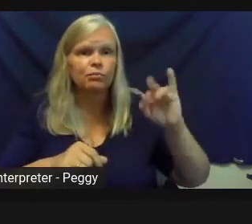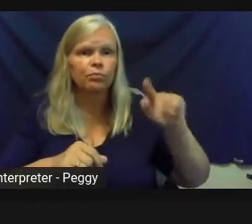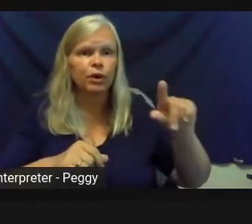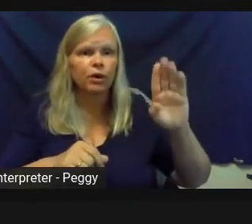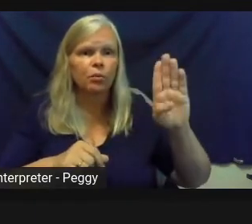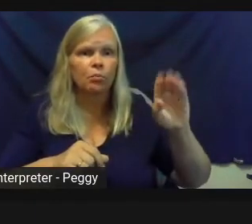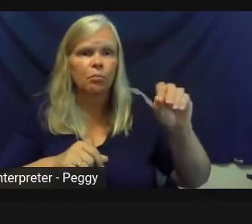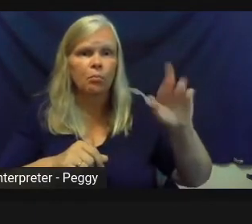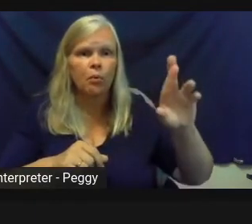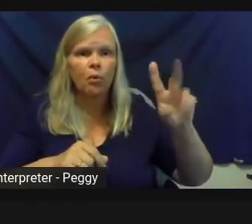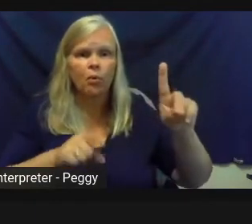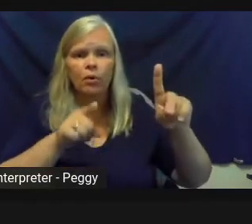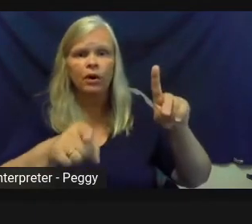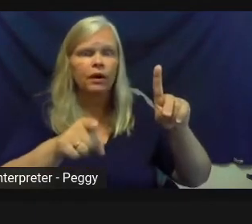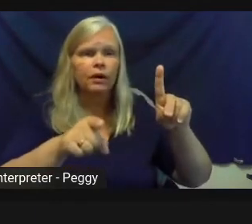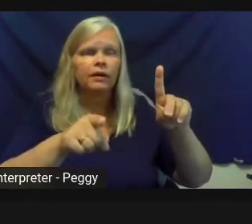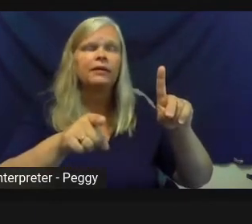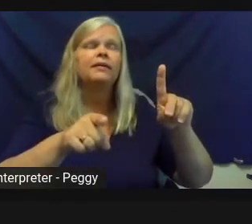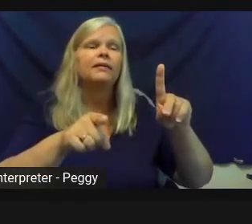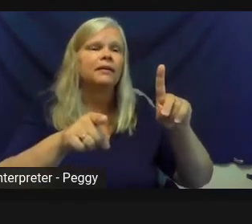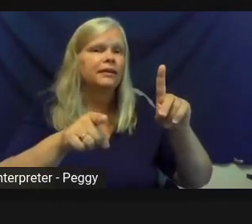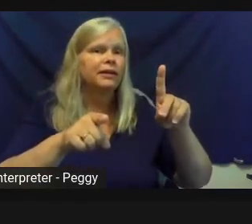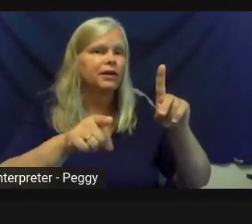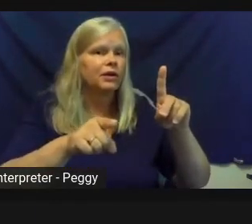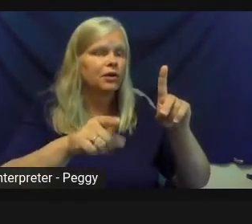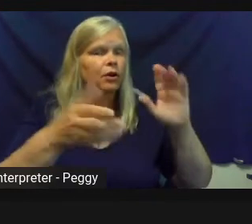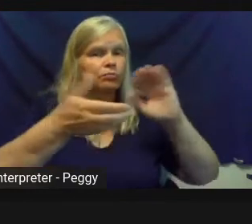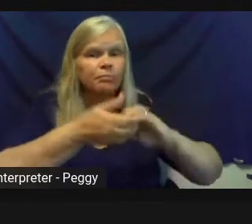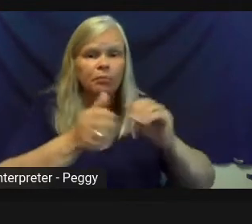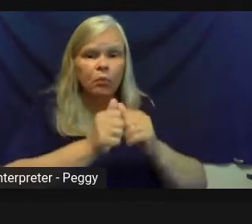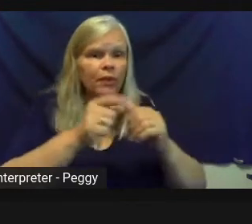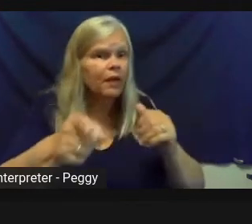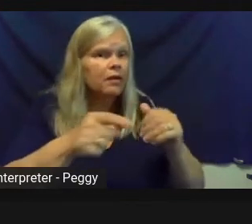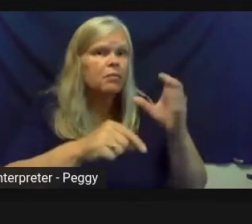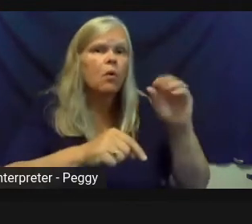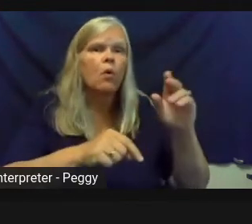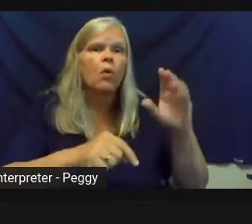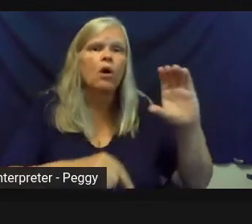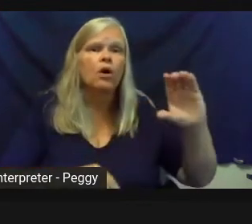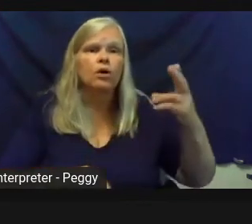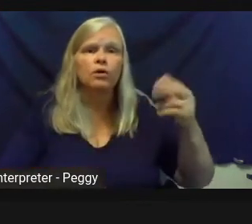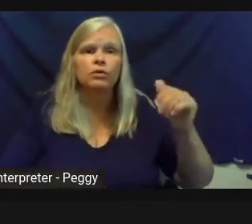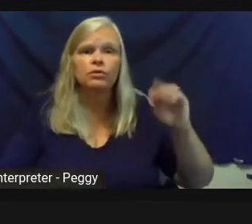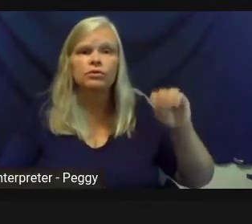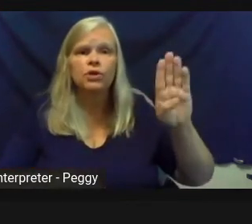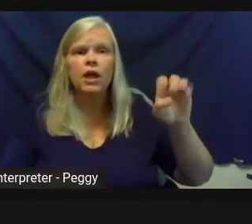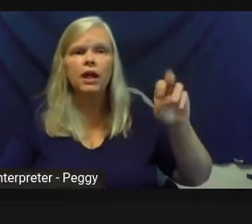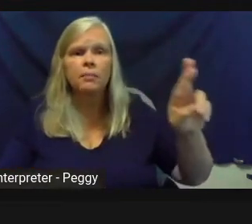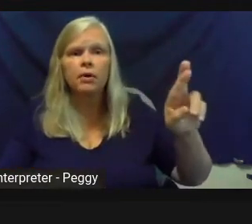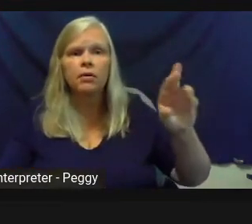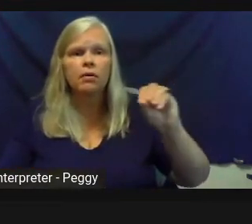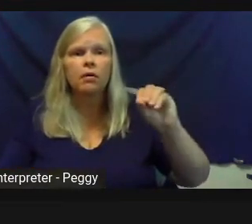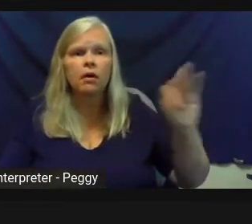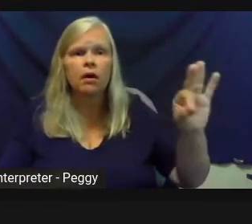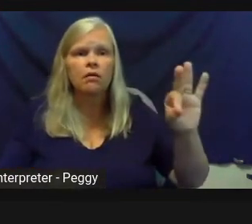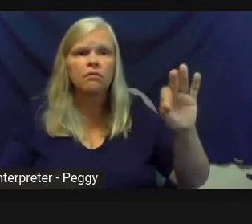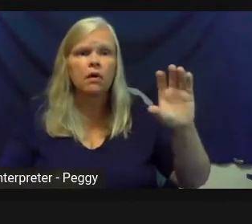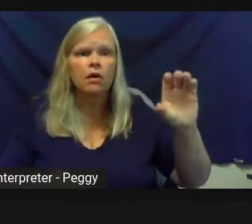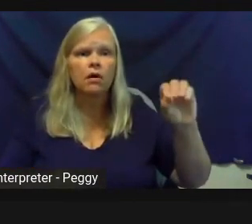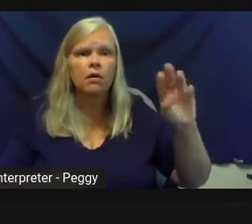Minnesota, it could be partnering with that main street group. It could be with a chamber of commerce. You know, how do we-- but I think it depends a little